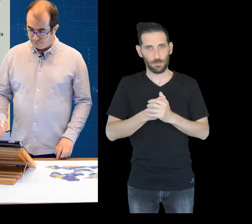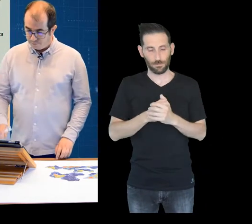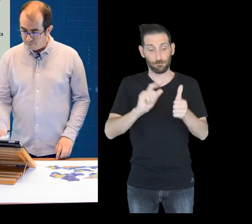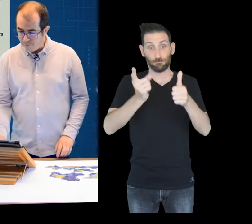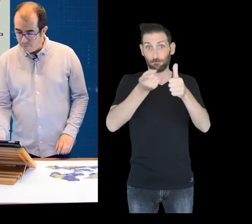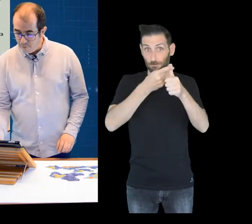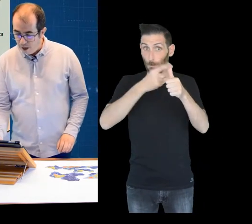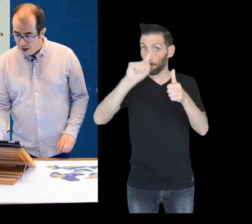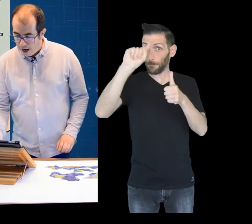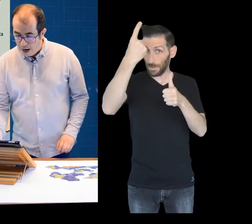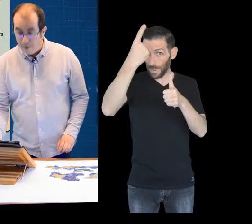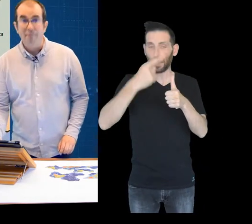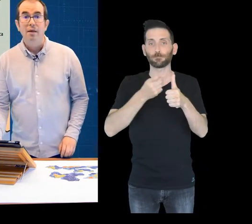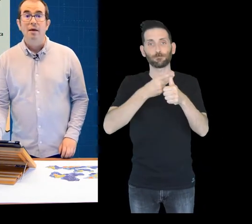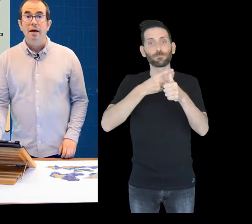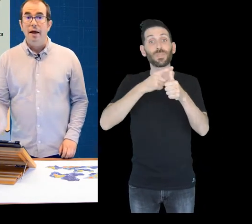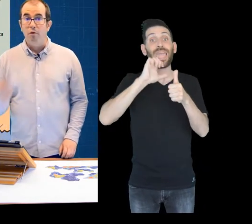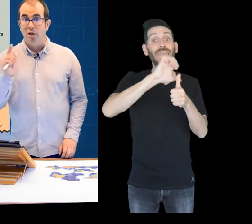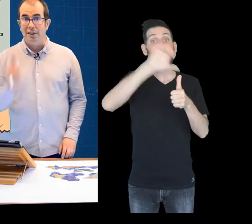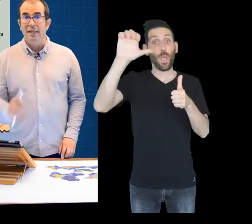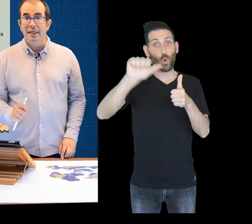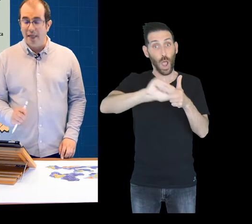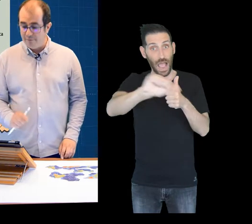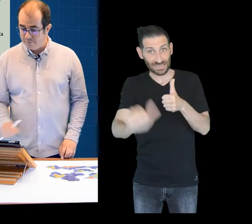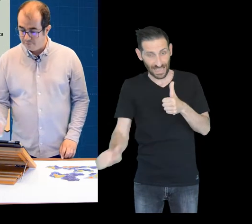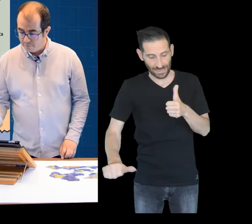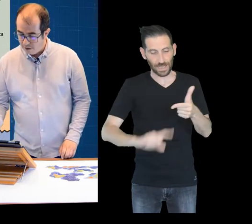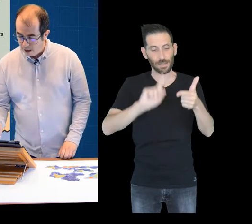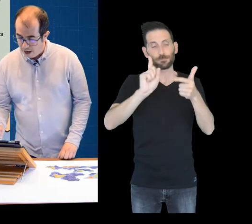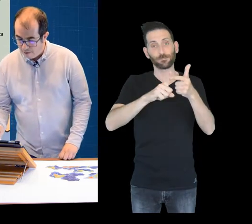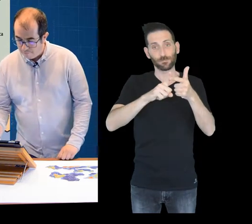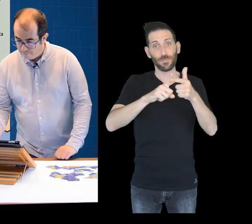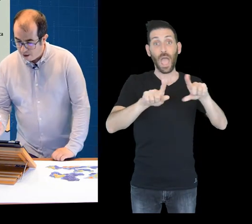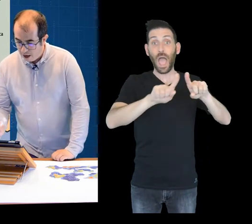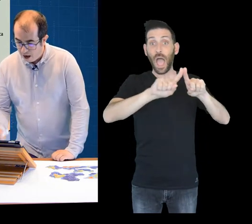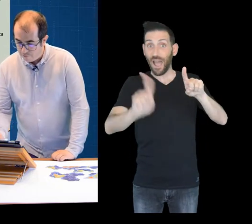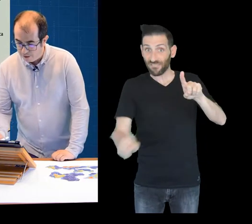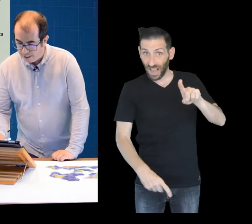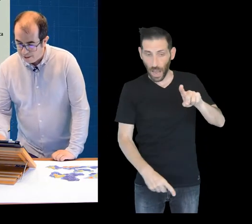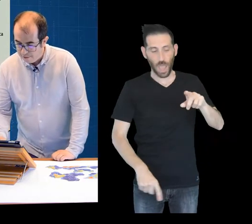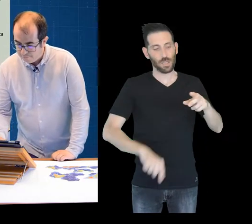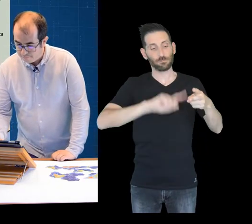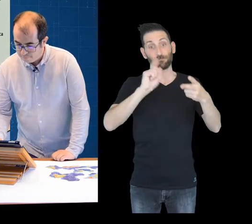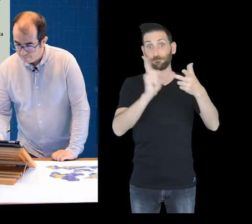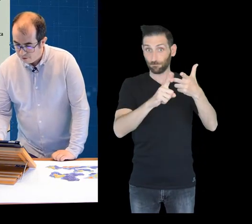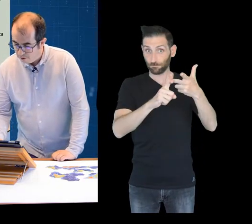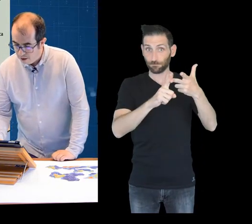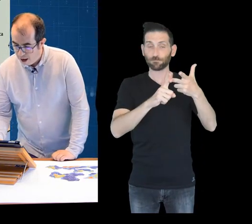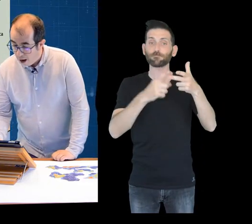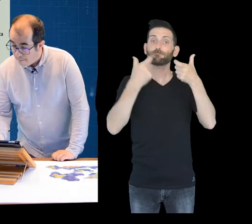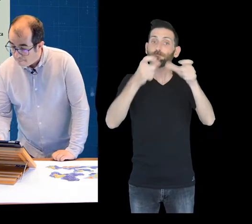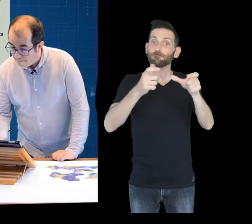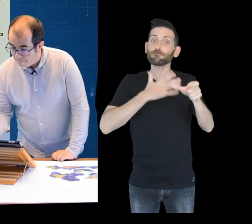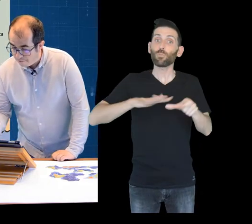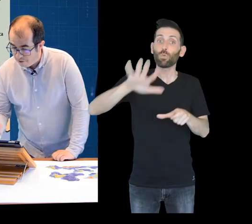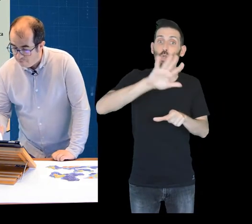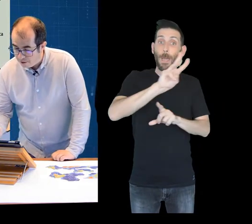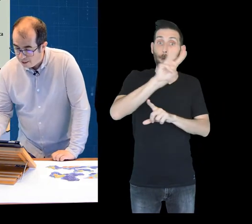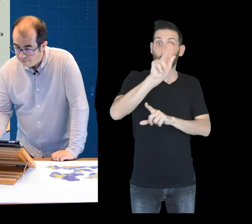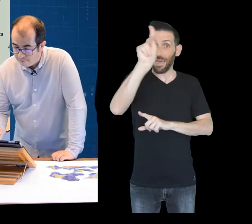and they are, Eurasian, African, Pacific,